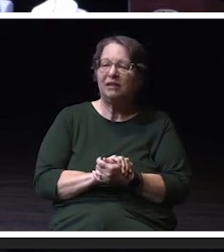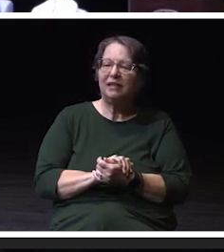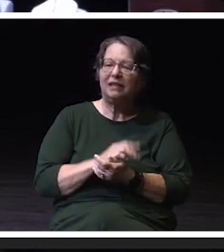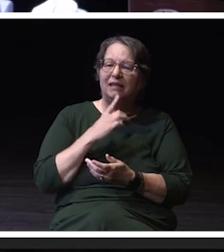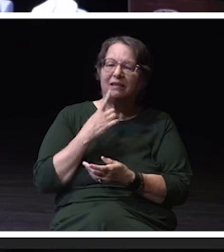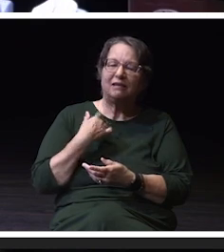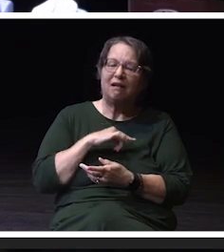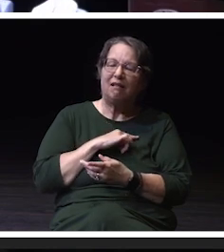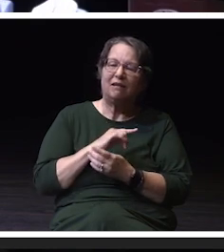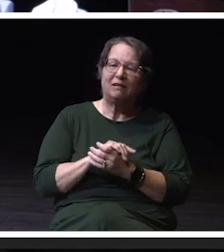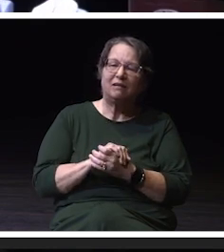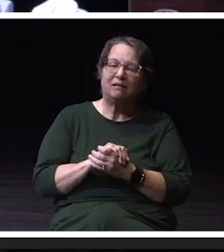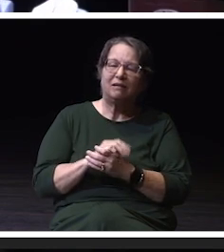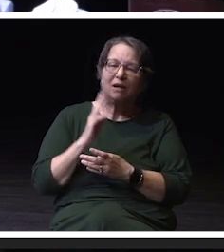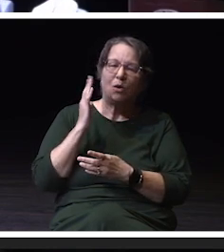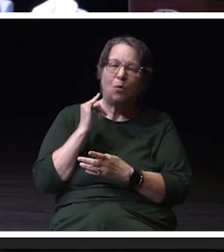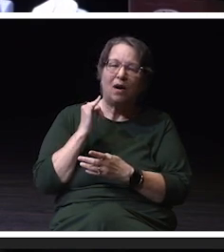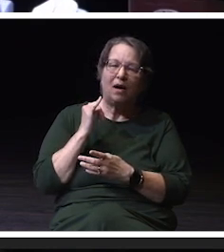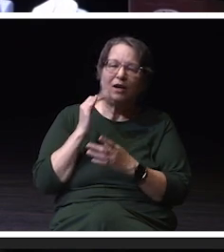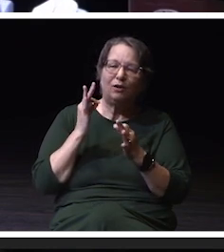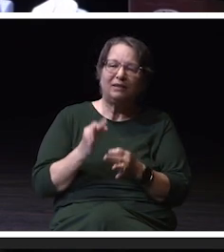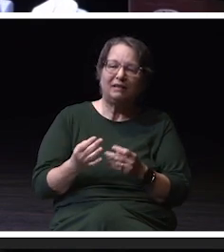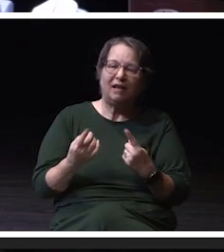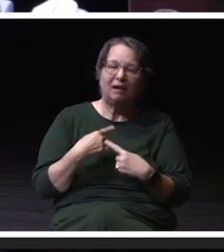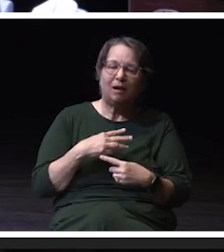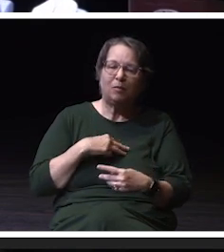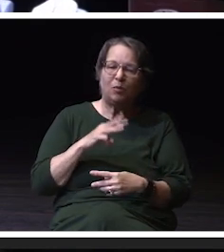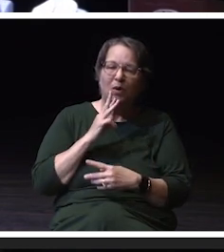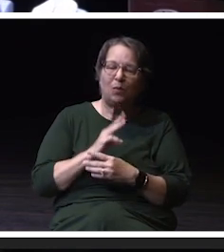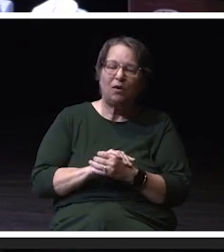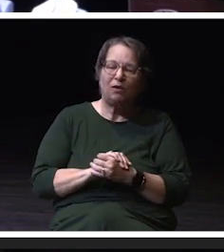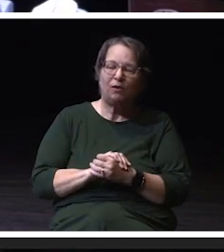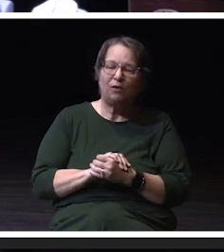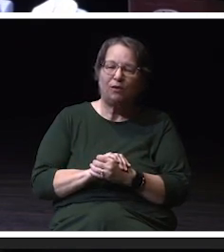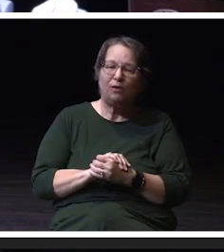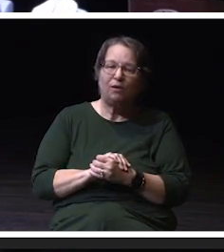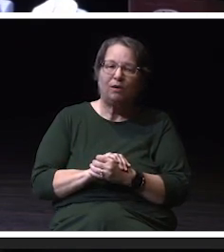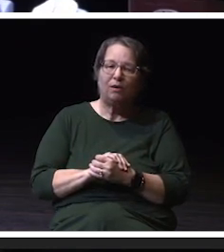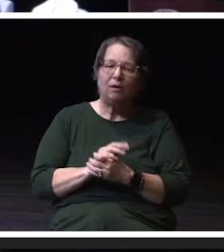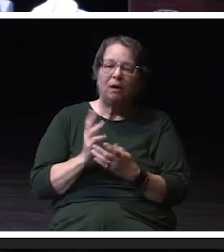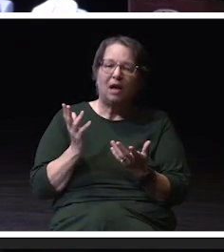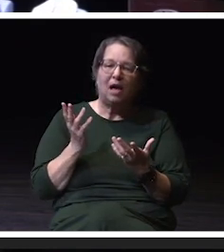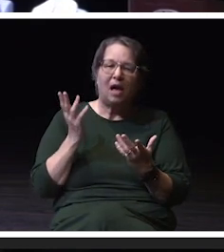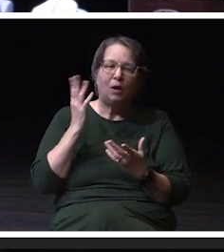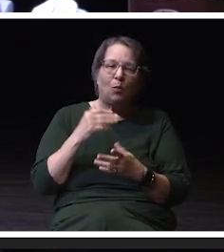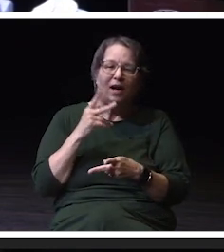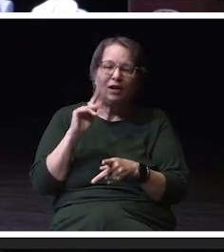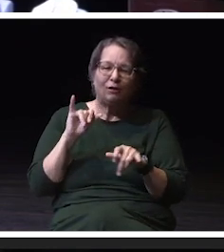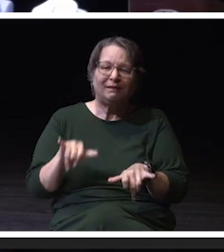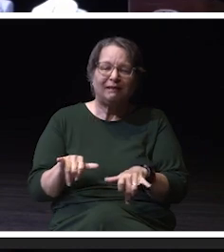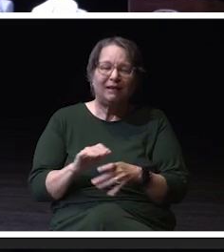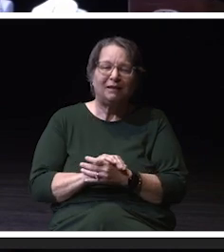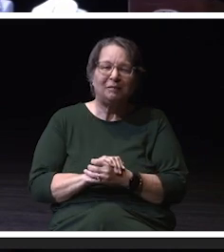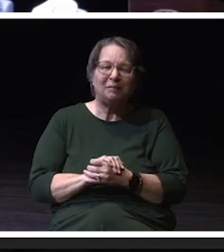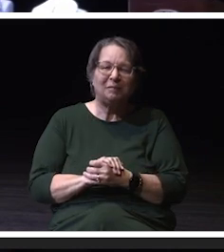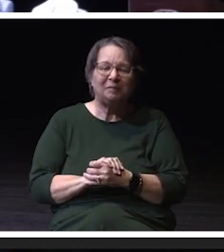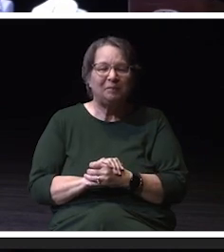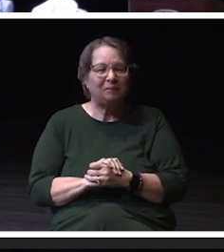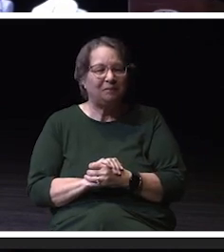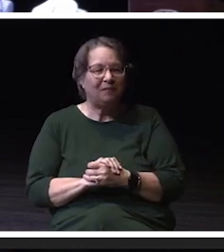why you chose Whitewater and what keeps you here. Right. So the reason I chose Whitewater